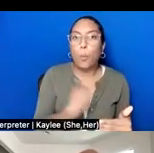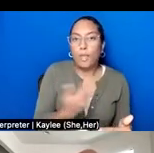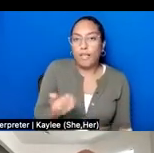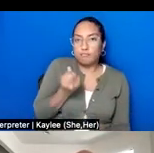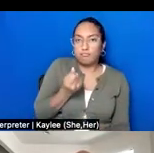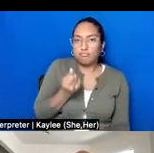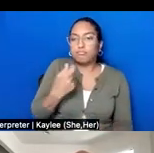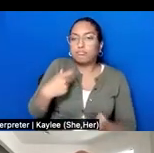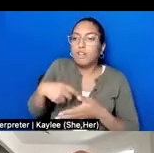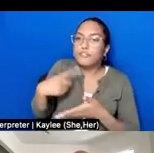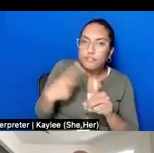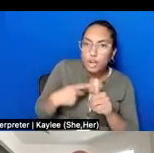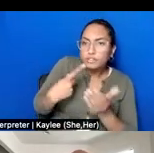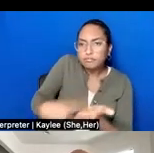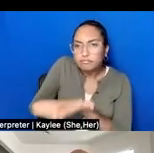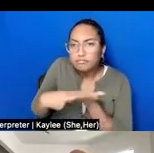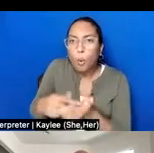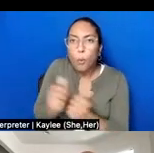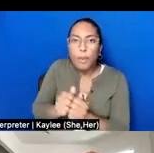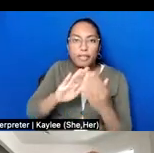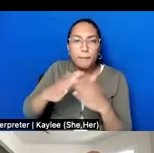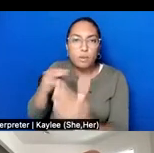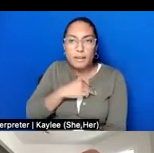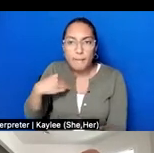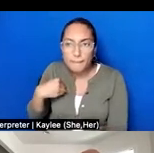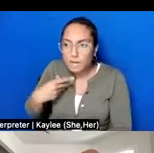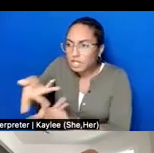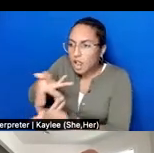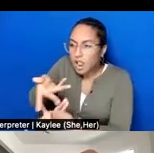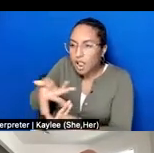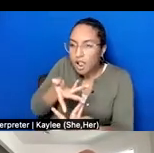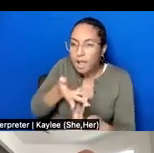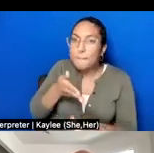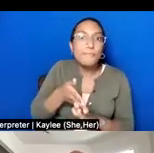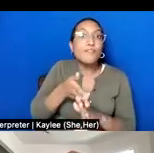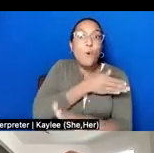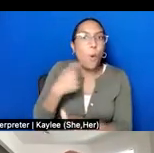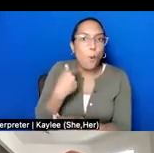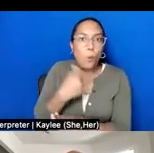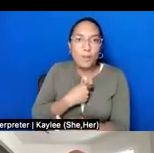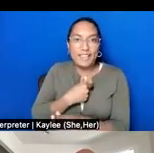community members before even thinking of bringing a recorder. We talked with leaders, community